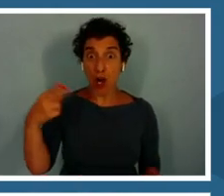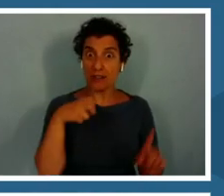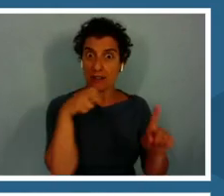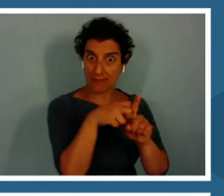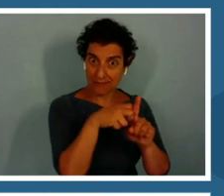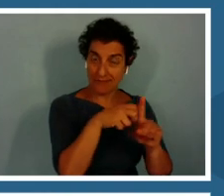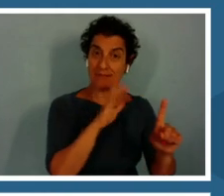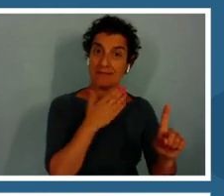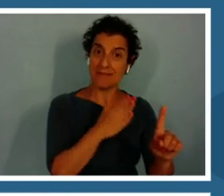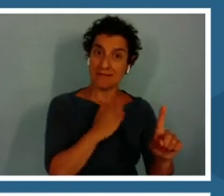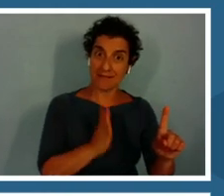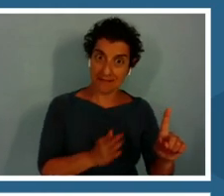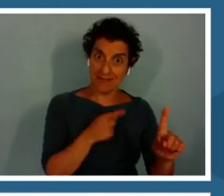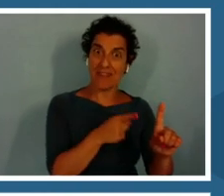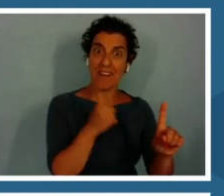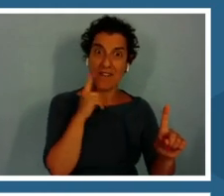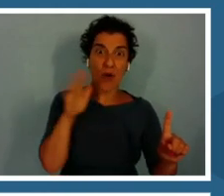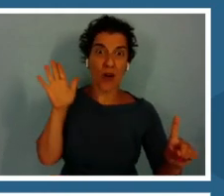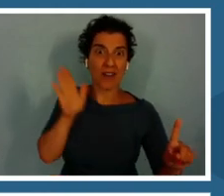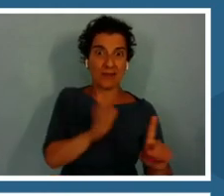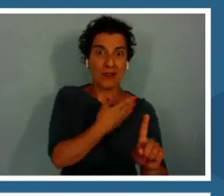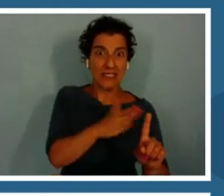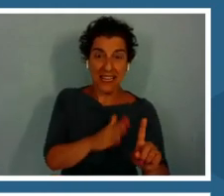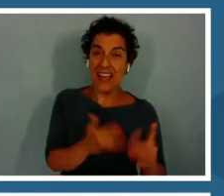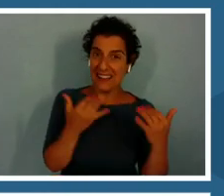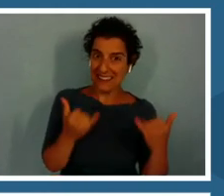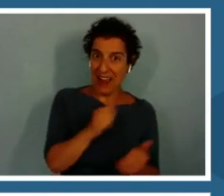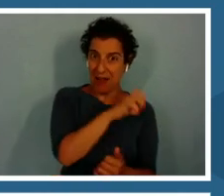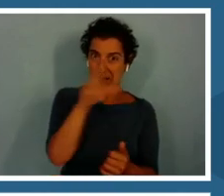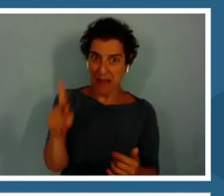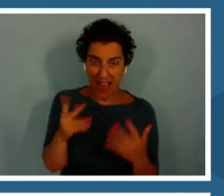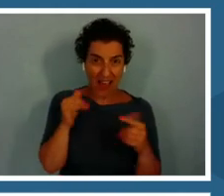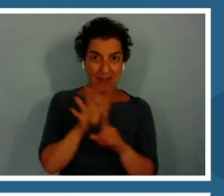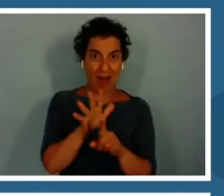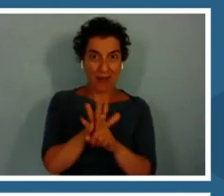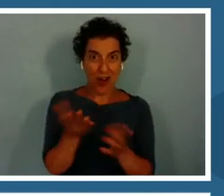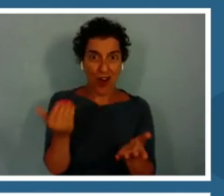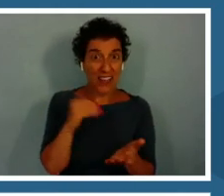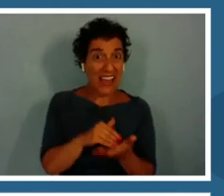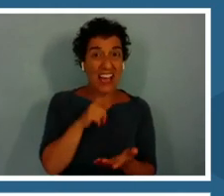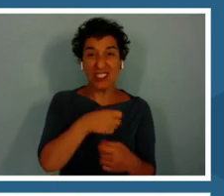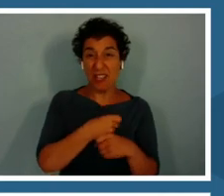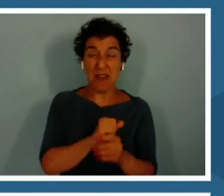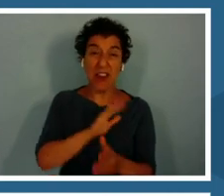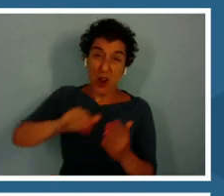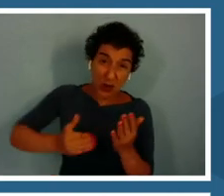She is back in style and she created a whole new song just for this.